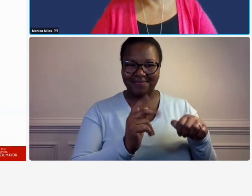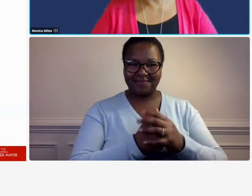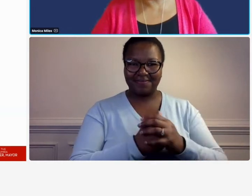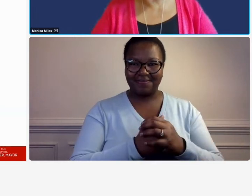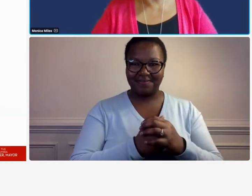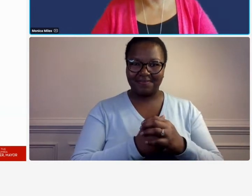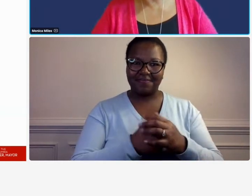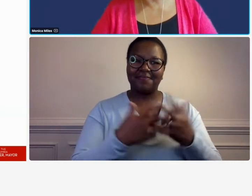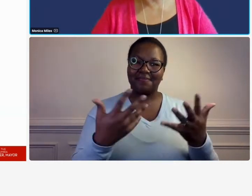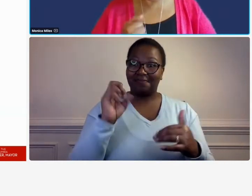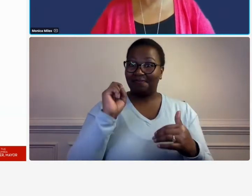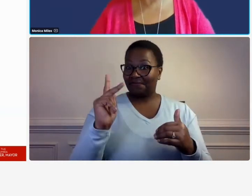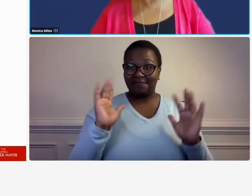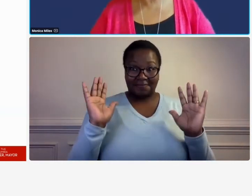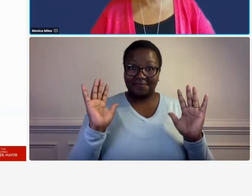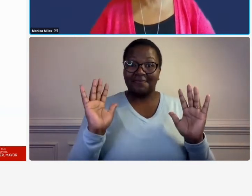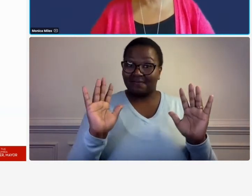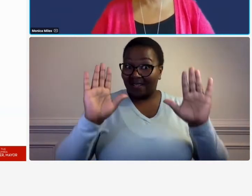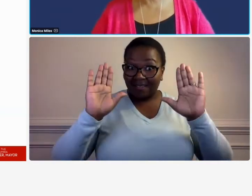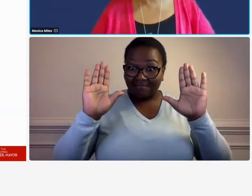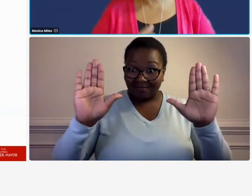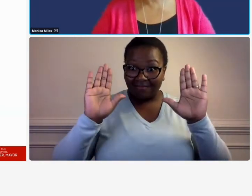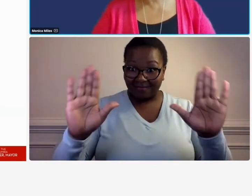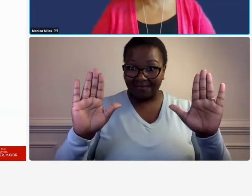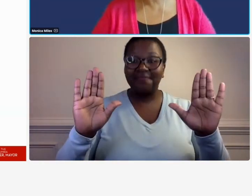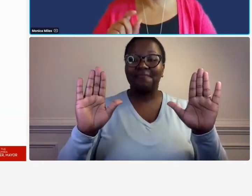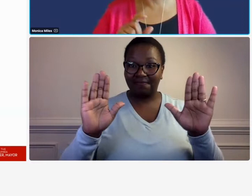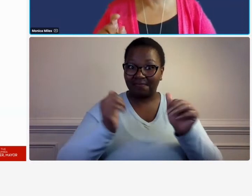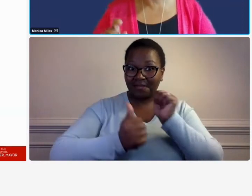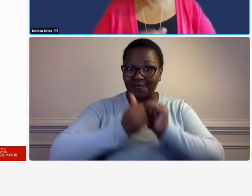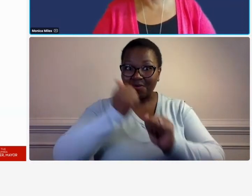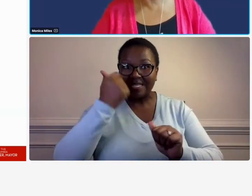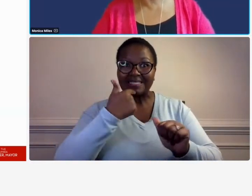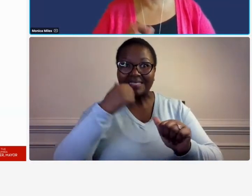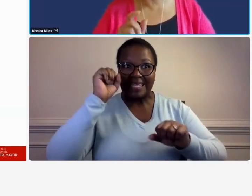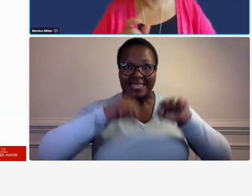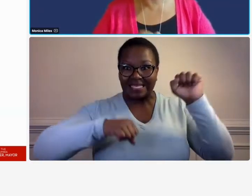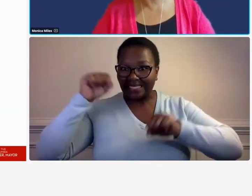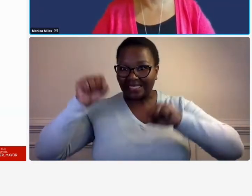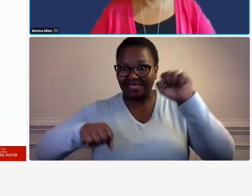all right so excellent so the answers at least that i'm seeing okay i see another one yes